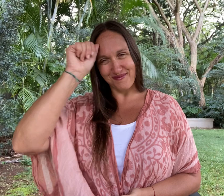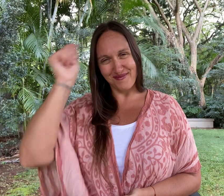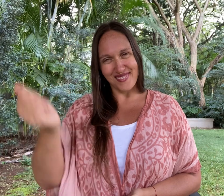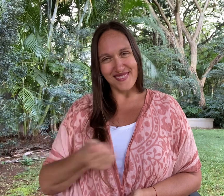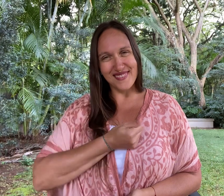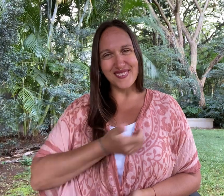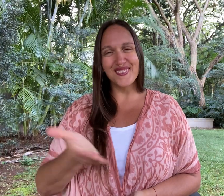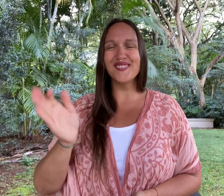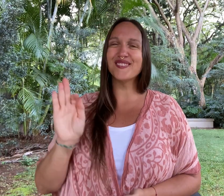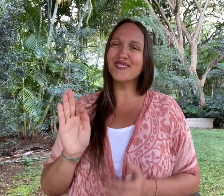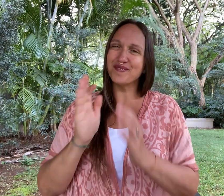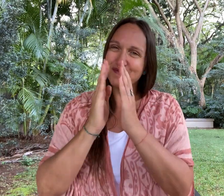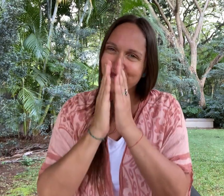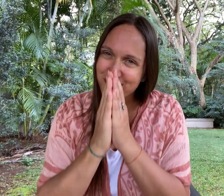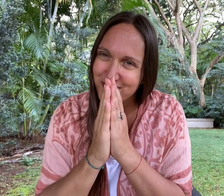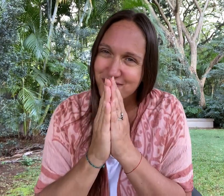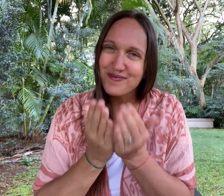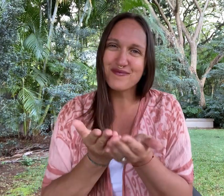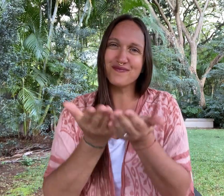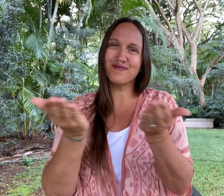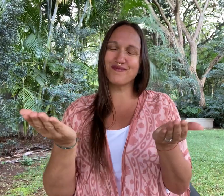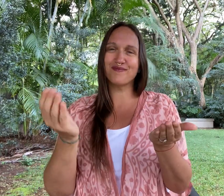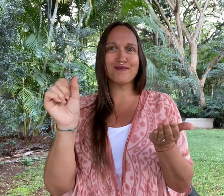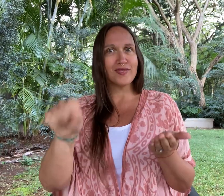Aloha OM Namaste everyone.